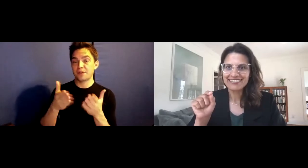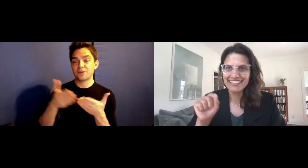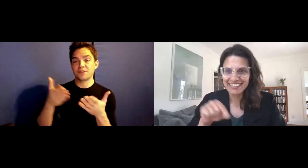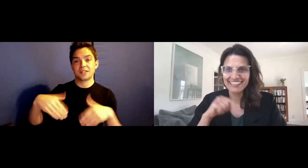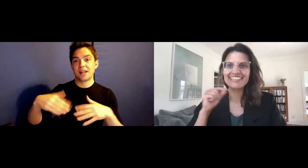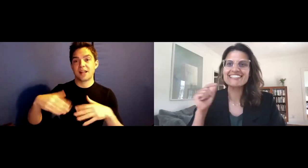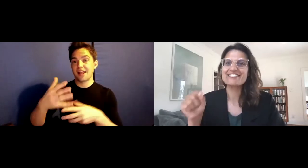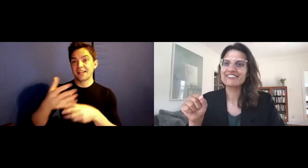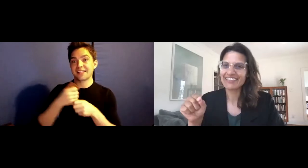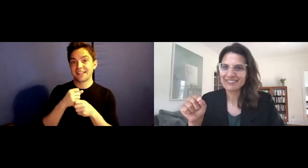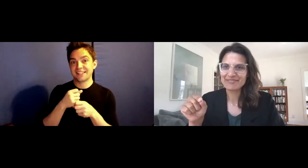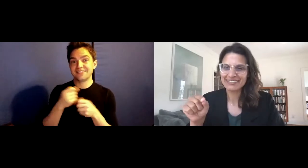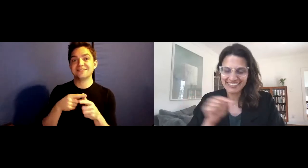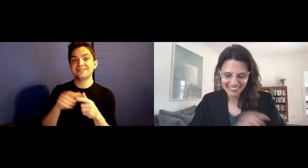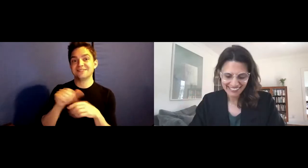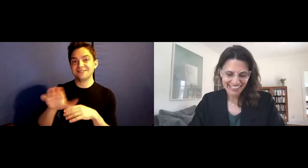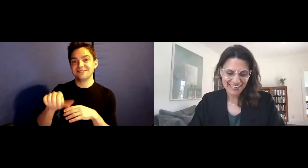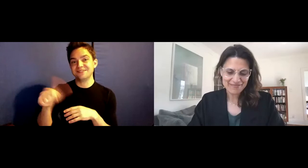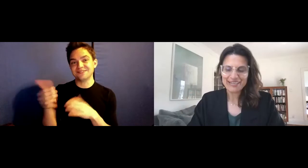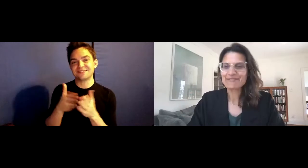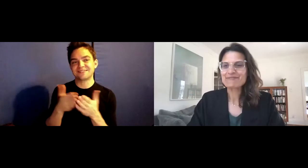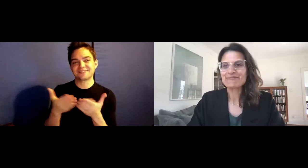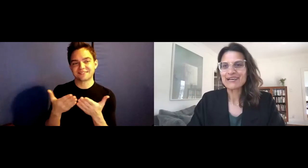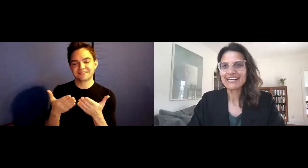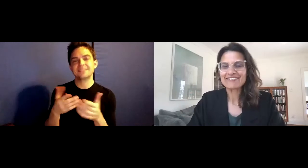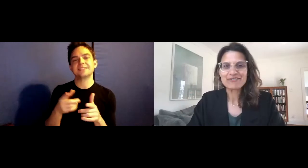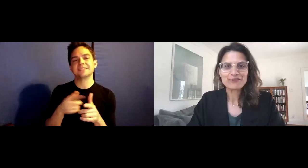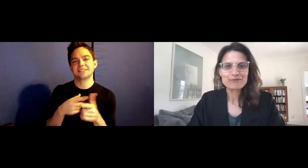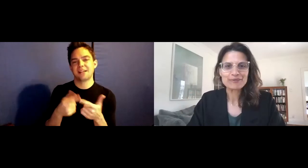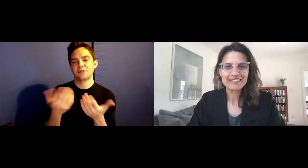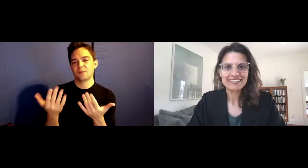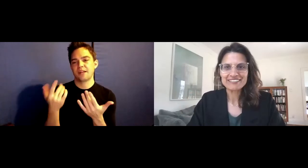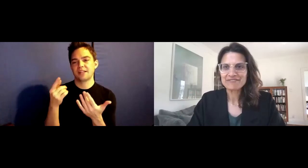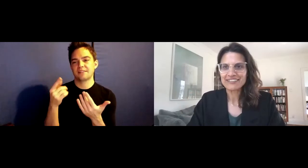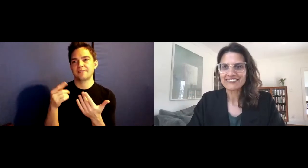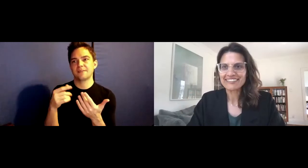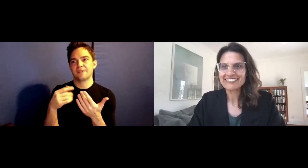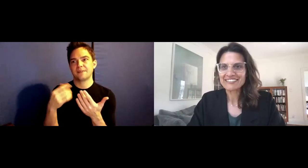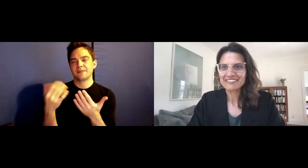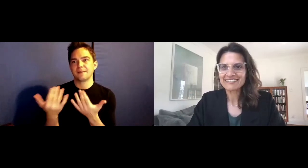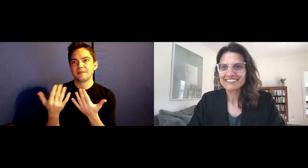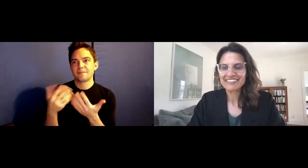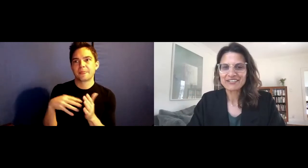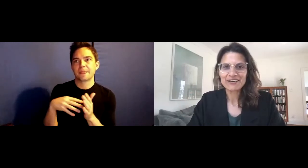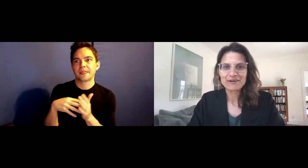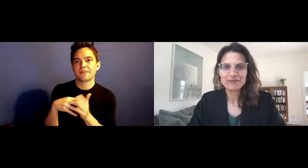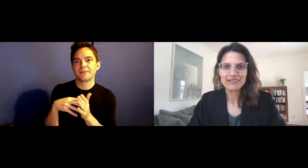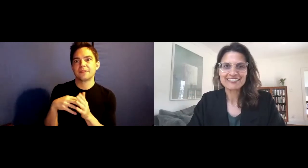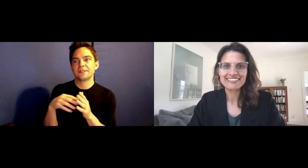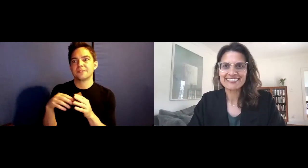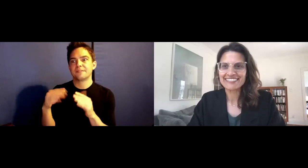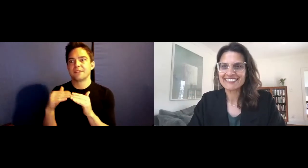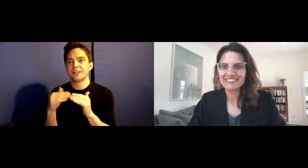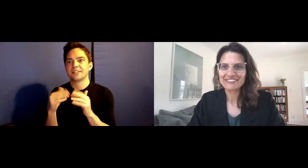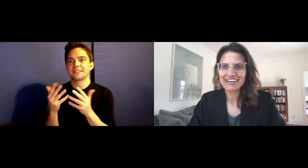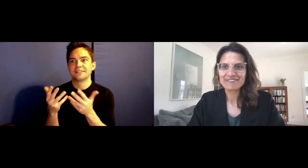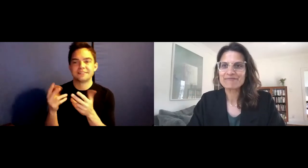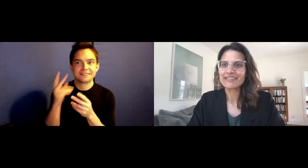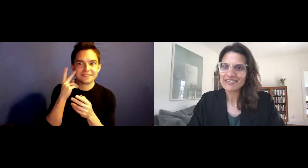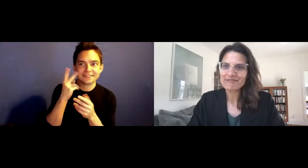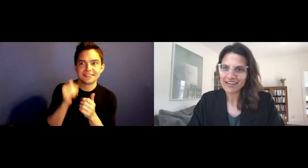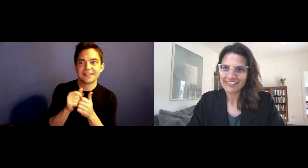And I sent you another book and I was waiting vulnerably to hear how you liked it, and it